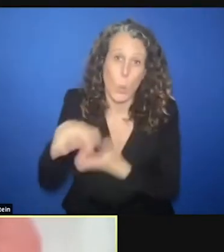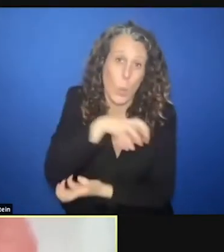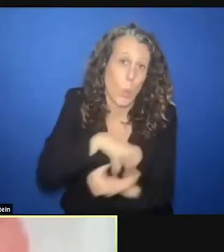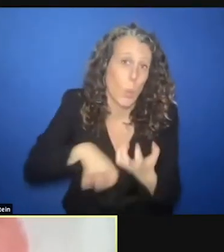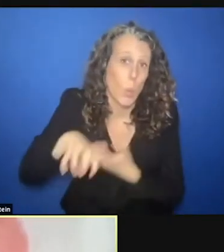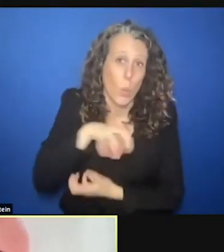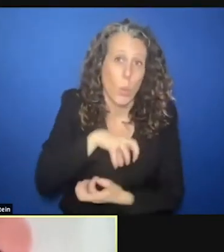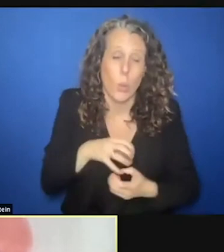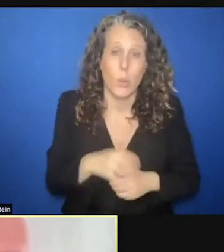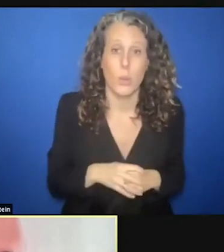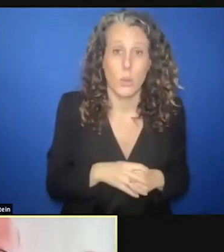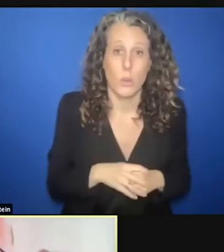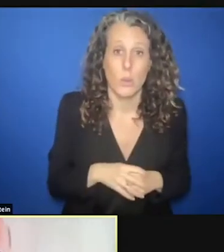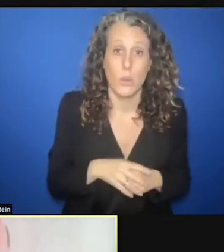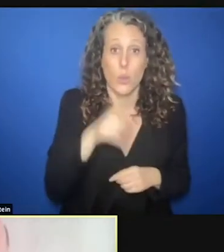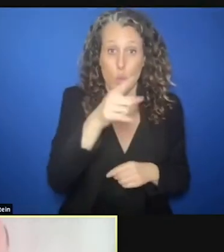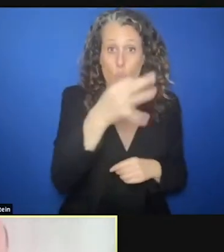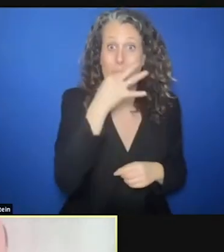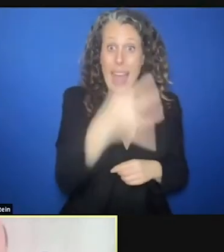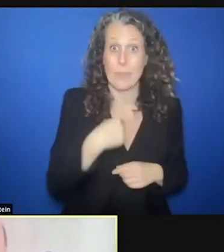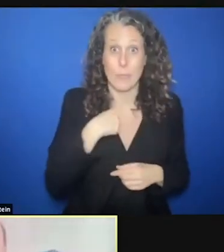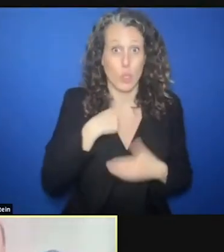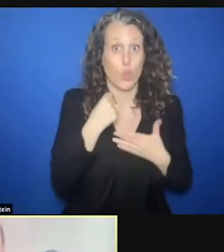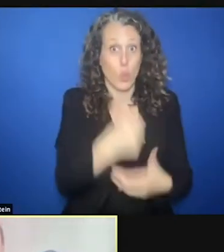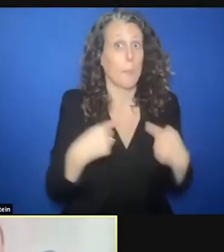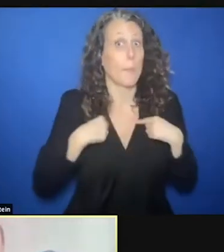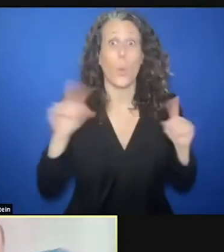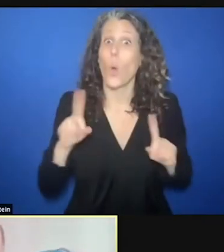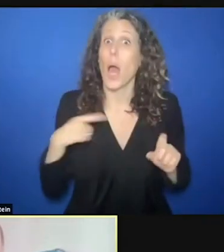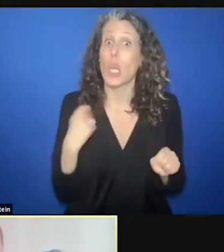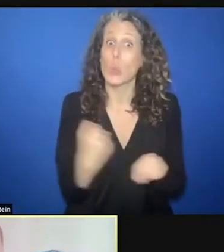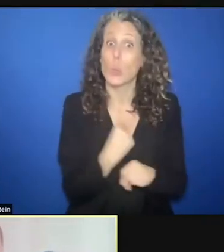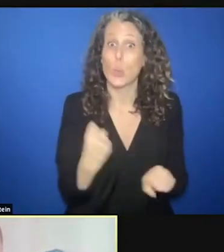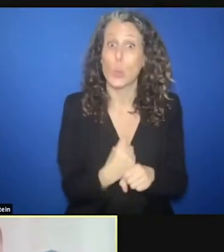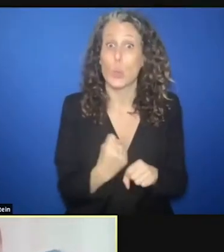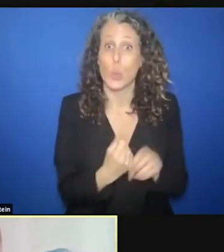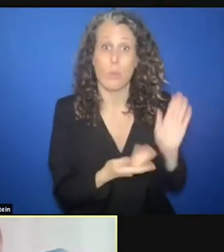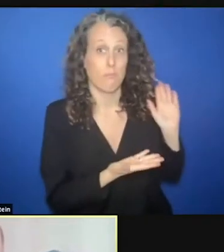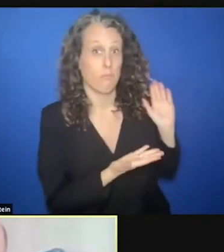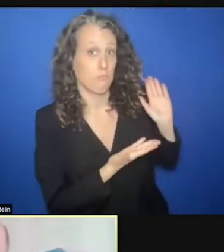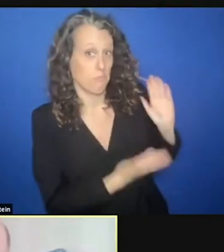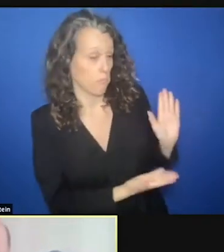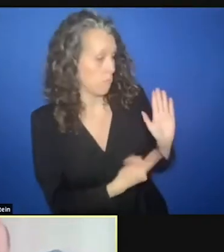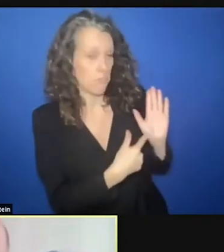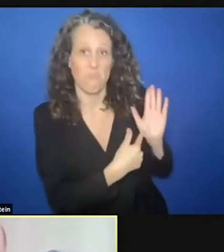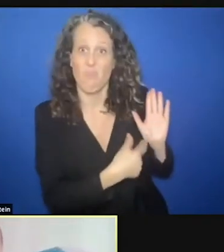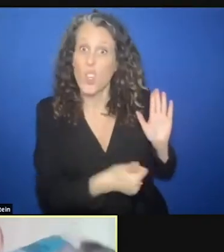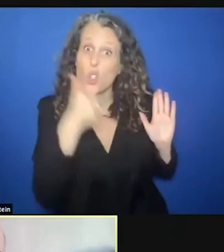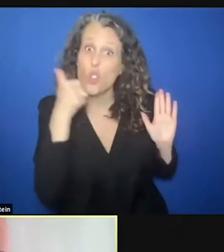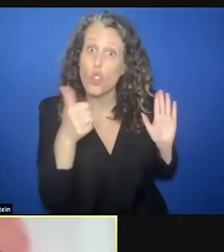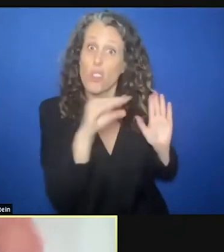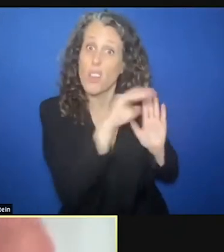you going to do? I think here we have a good manual, a good guideline what to do. This report